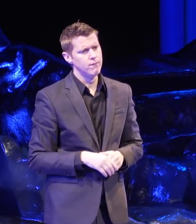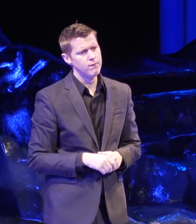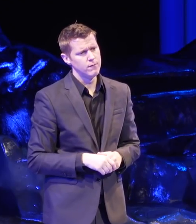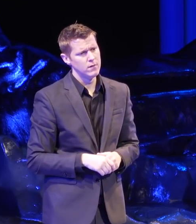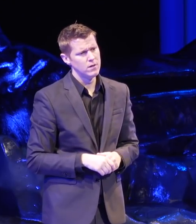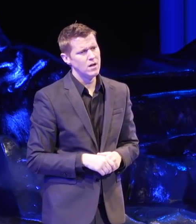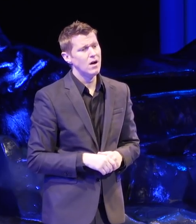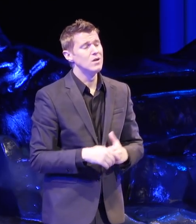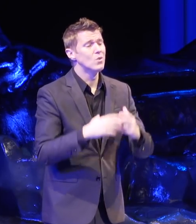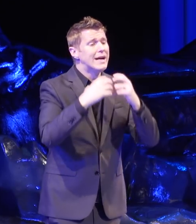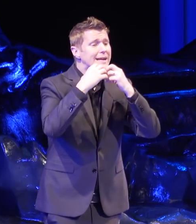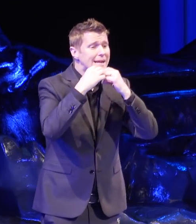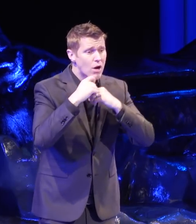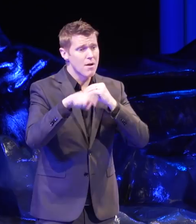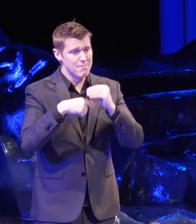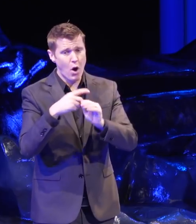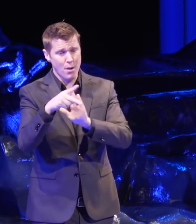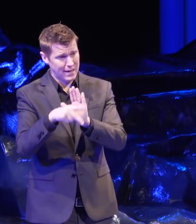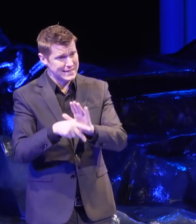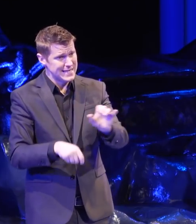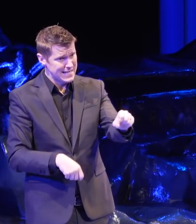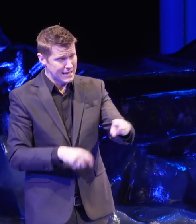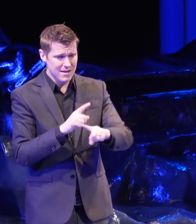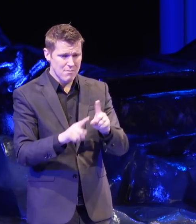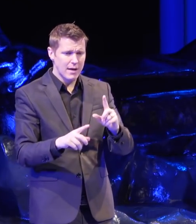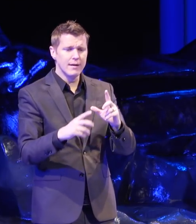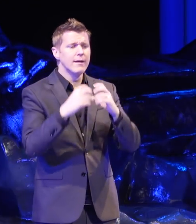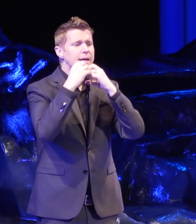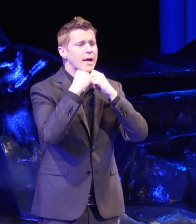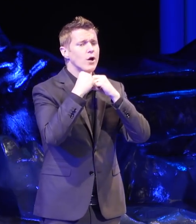So care about policy but care beyond policy.